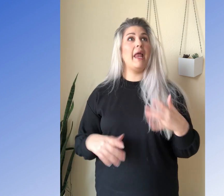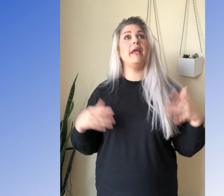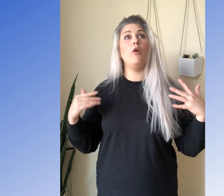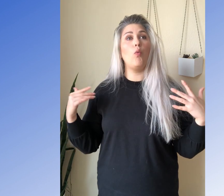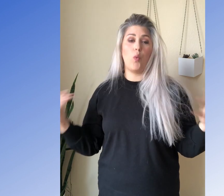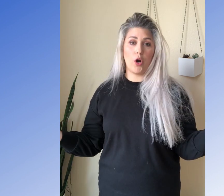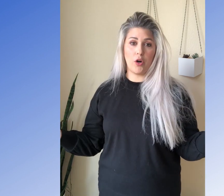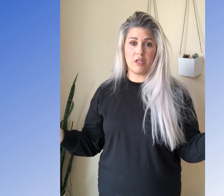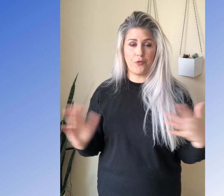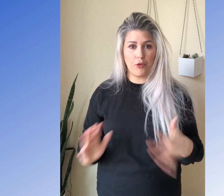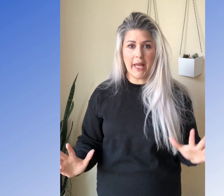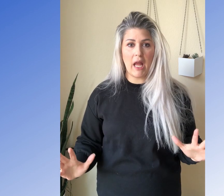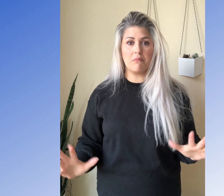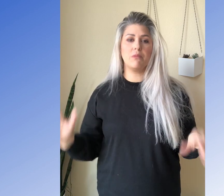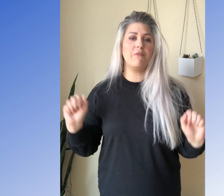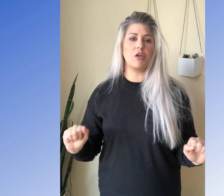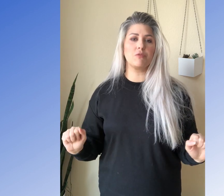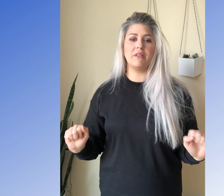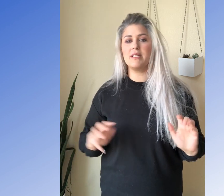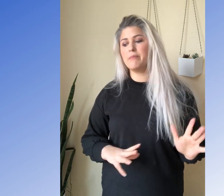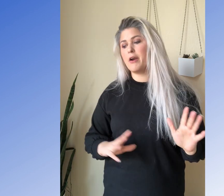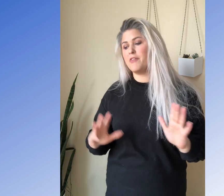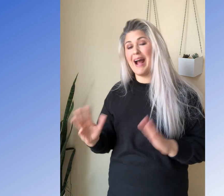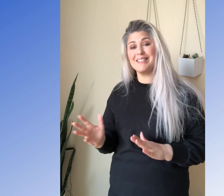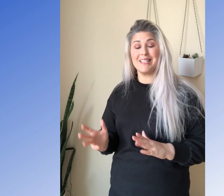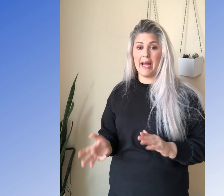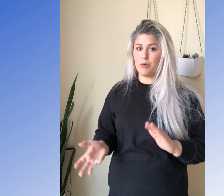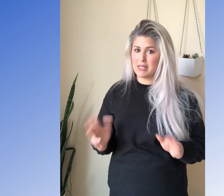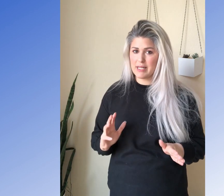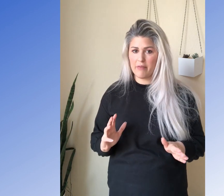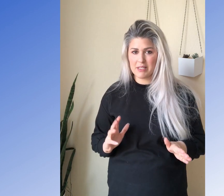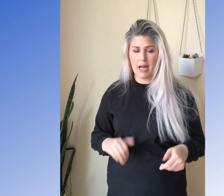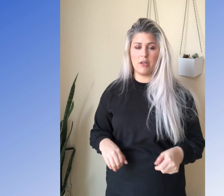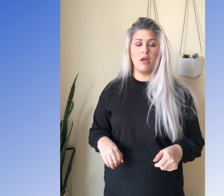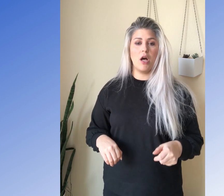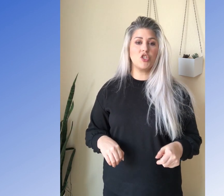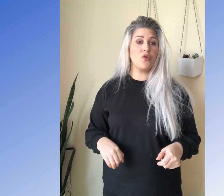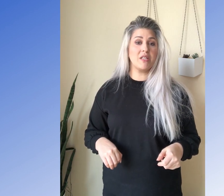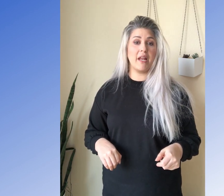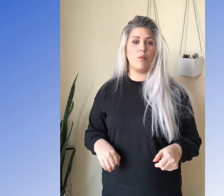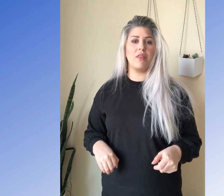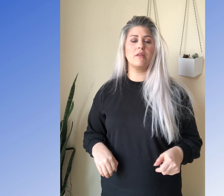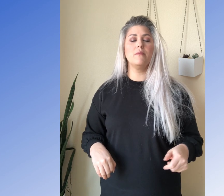Any word is free game to be finger spelled. It doesn't matter if it has a sign or doesn't have a sign associated with it.